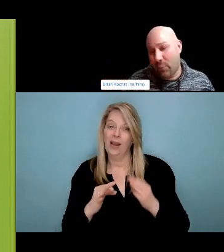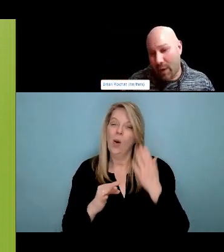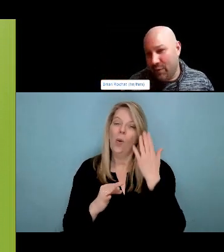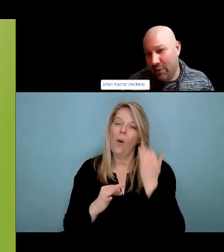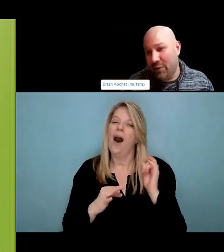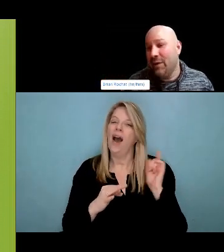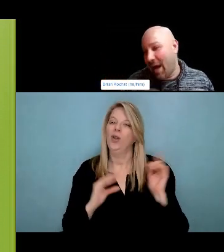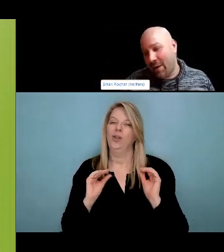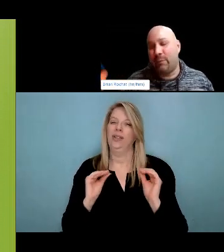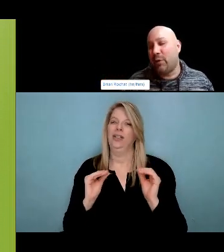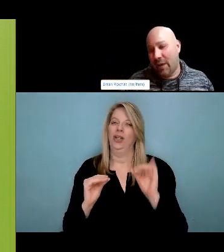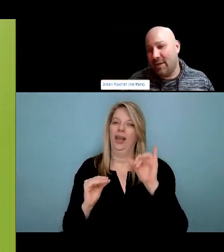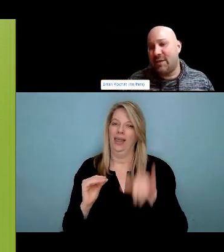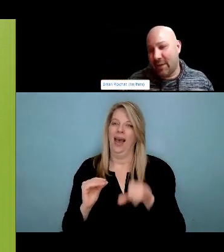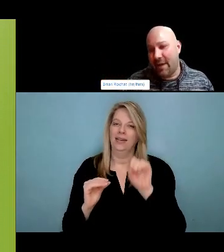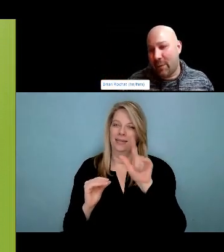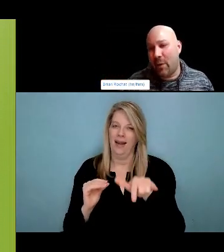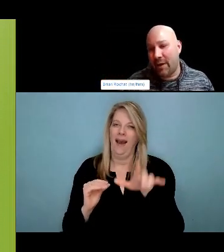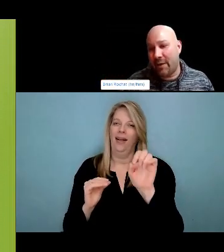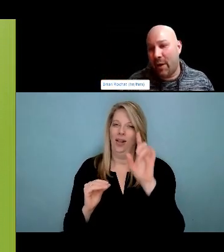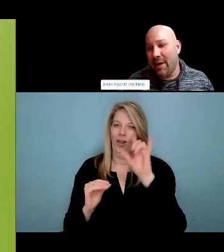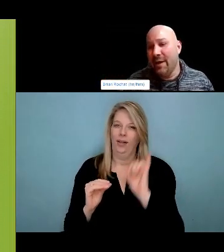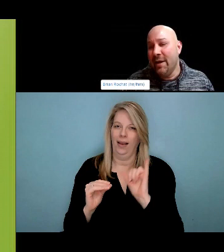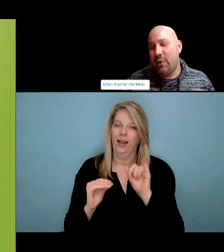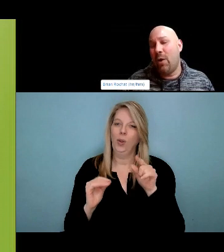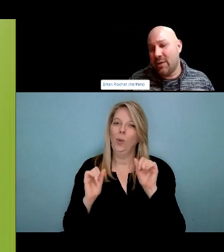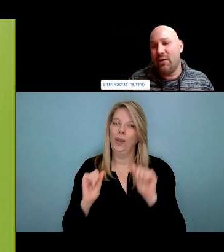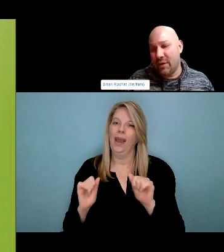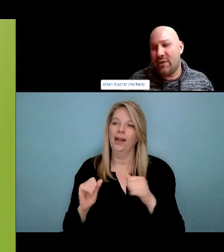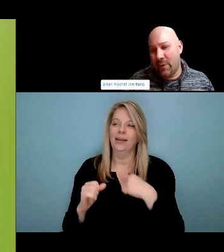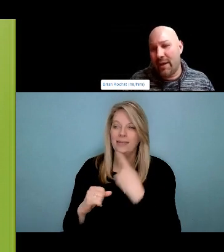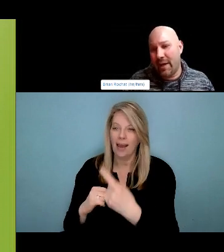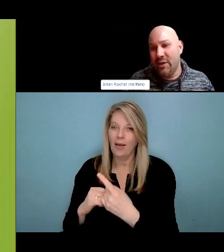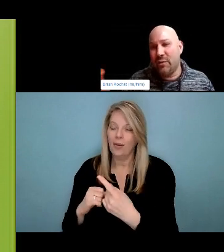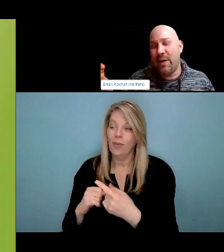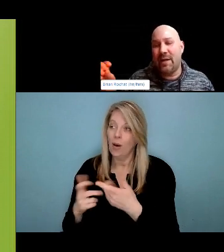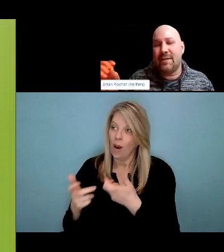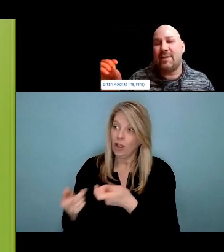that about a harm reduction. It's also very feasible, effective, safe and